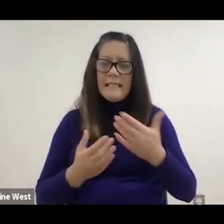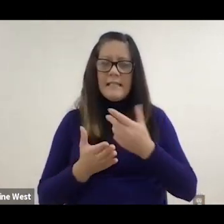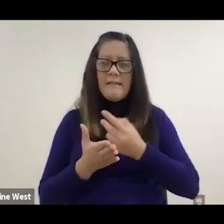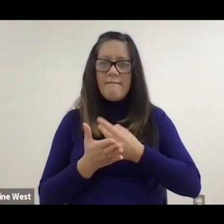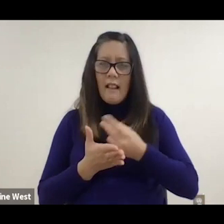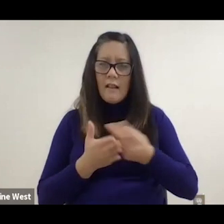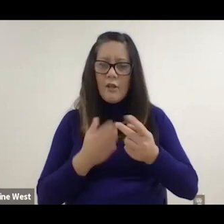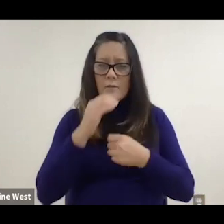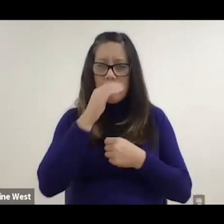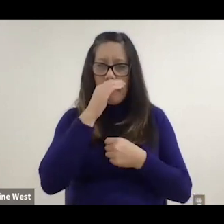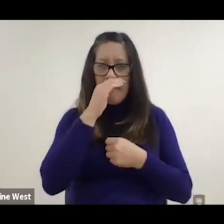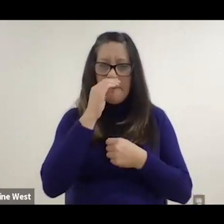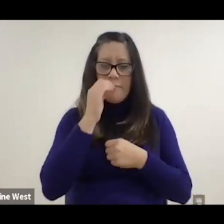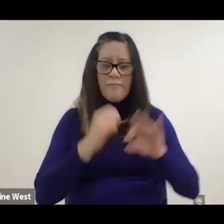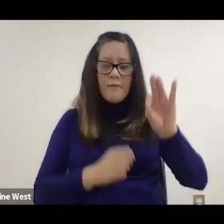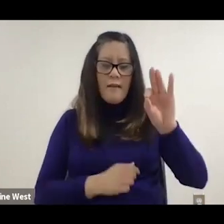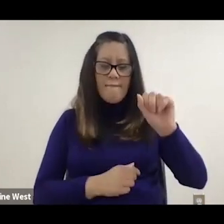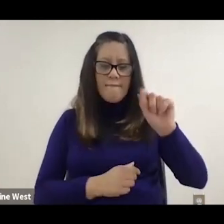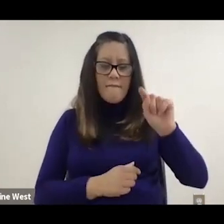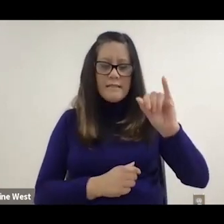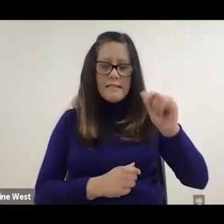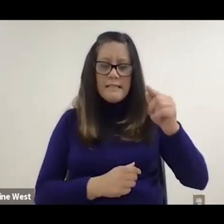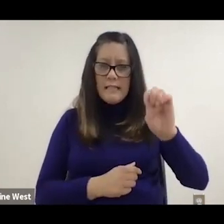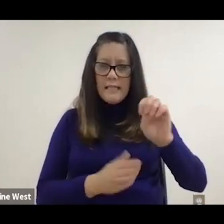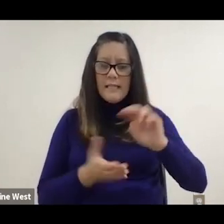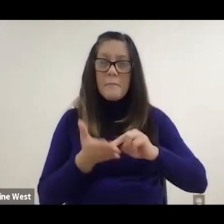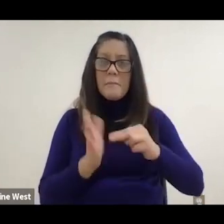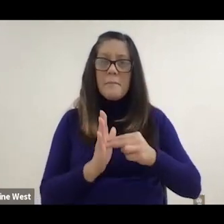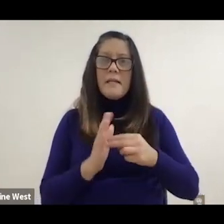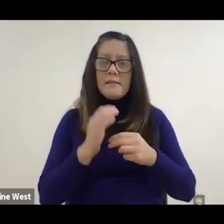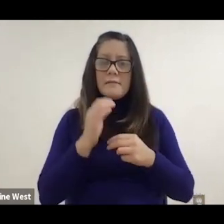failures and less less that deep. fatigue fails are needs where you've